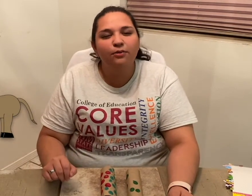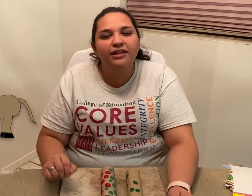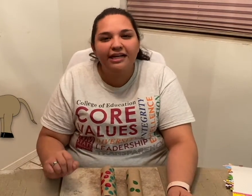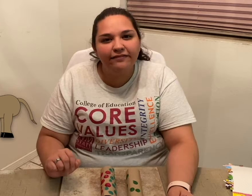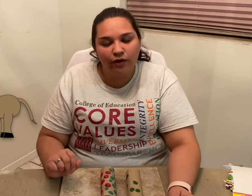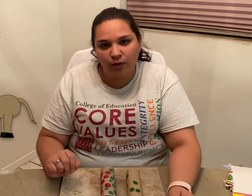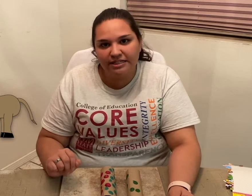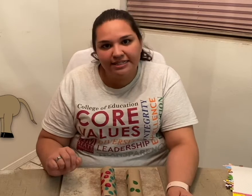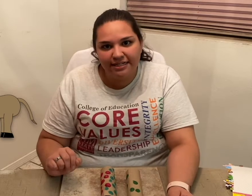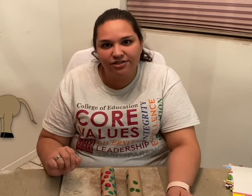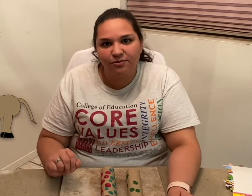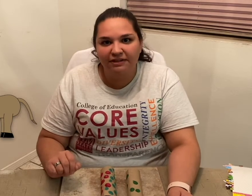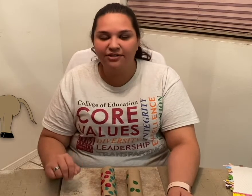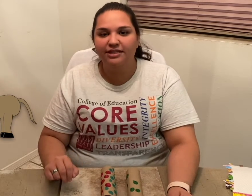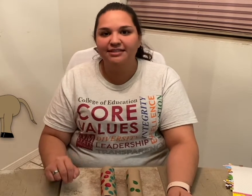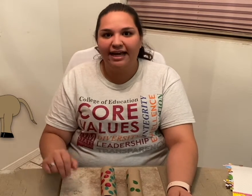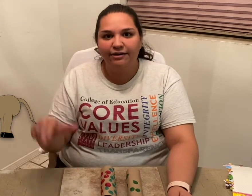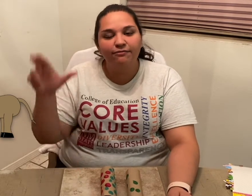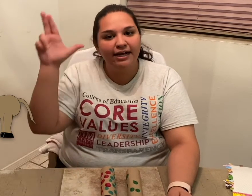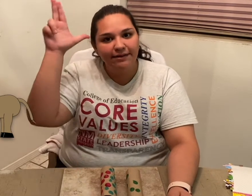think of the horse's ears when we do this sign. Ready?